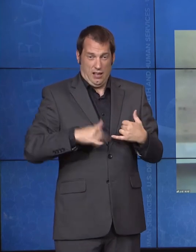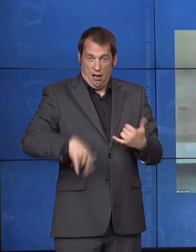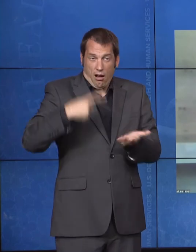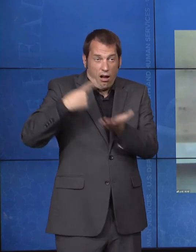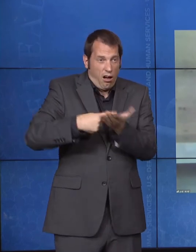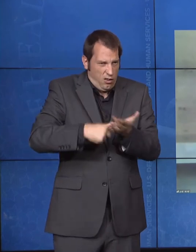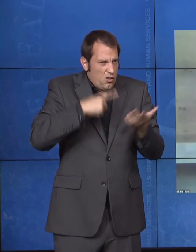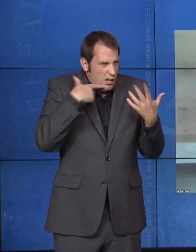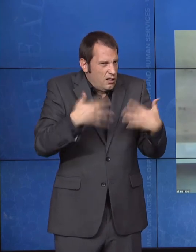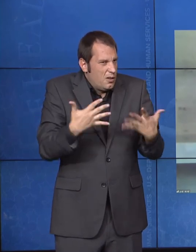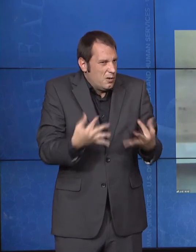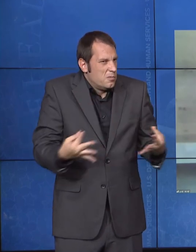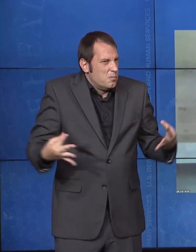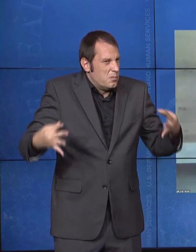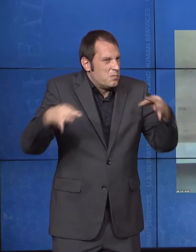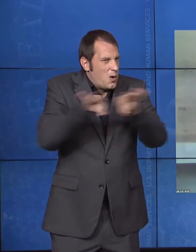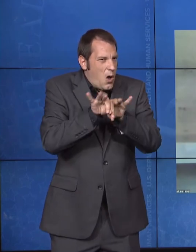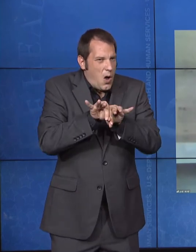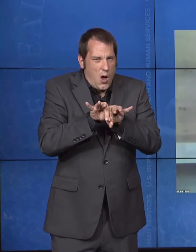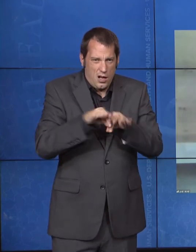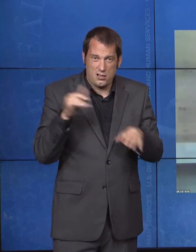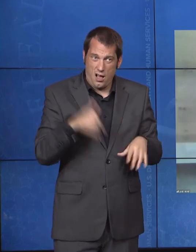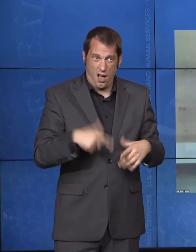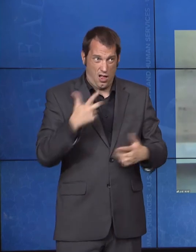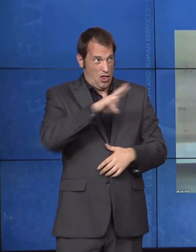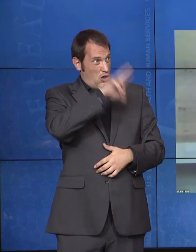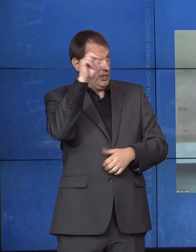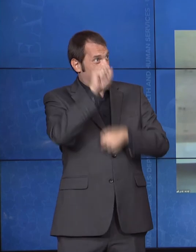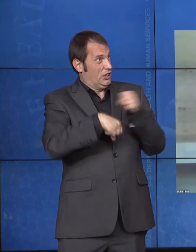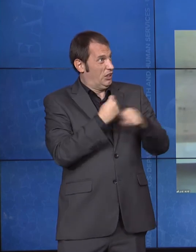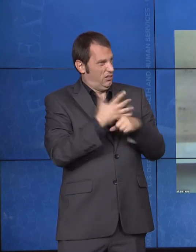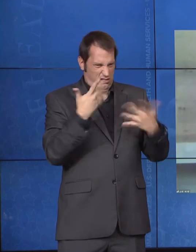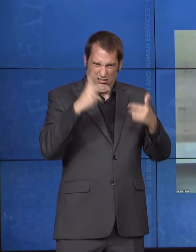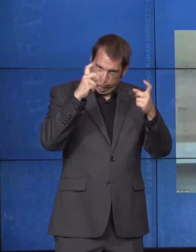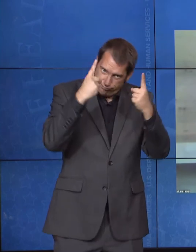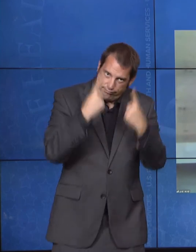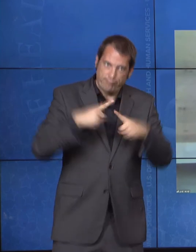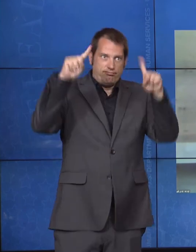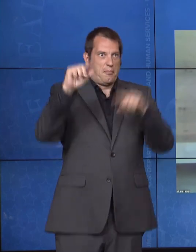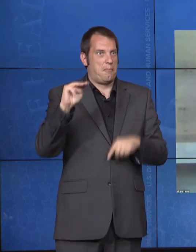and I want to thank them for everything that they do every day on behalf of Americans with